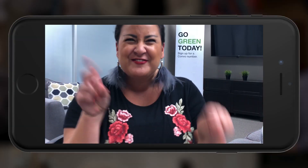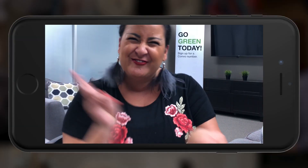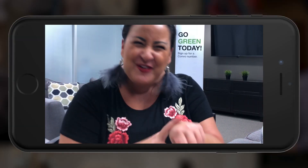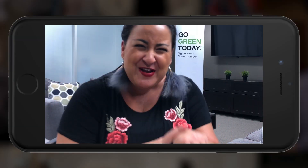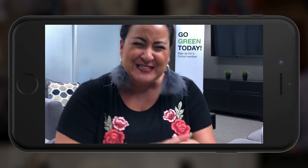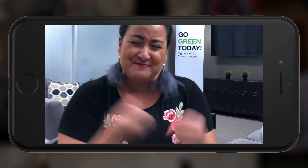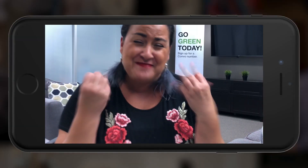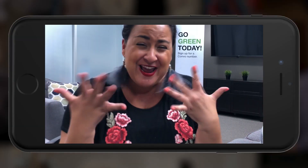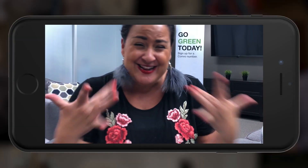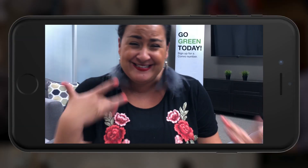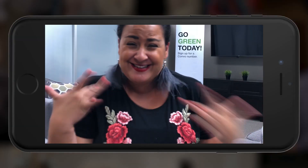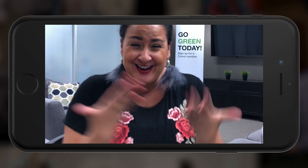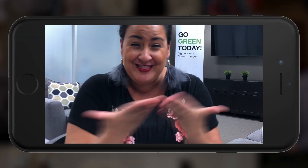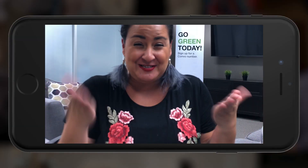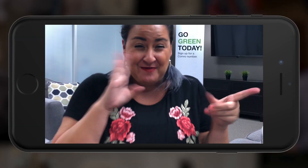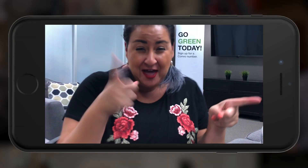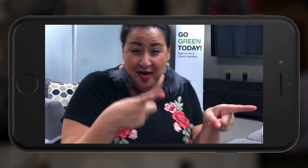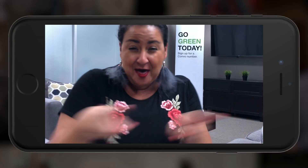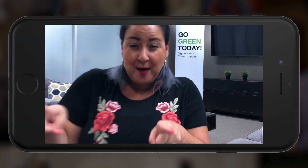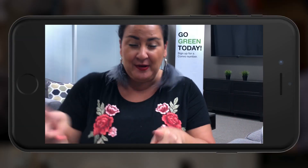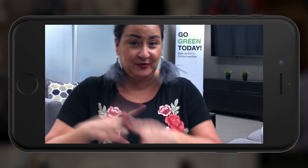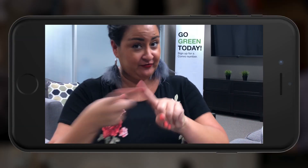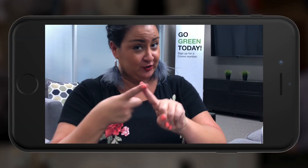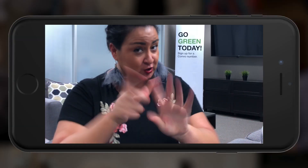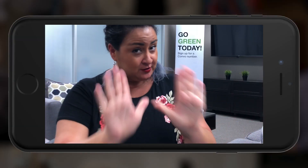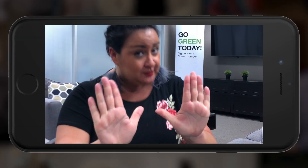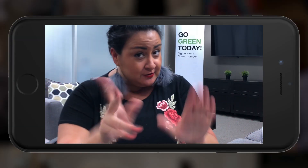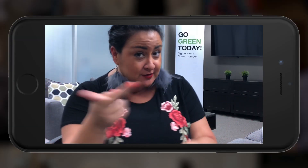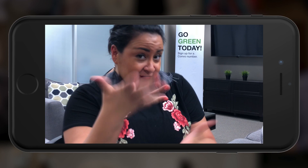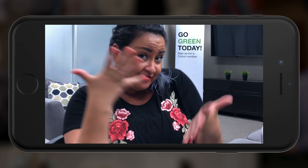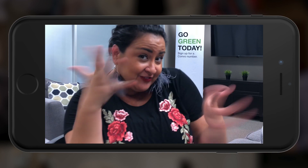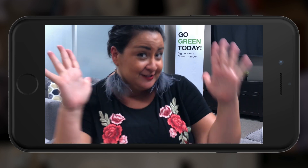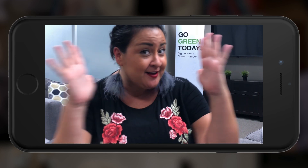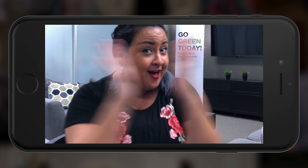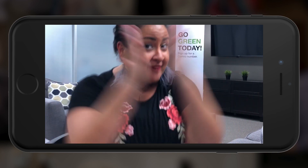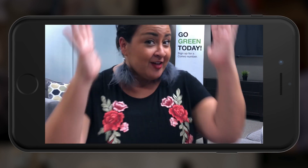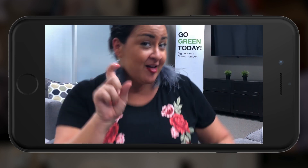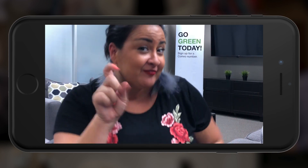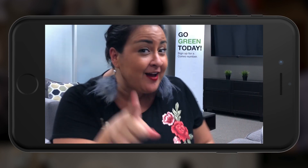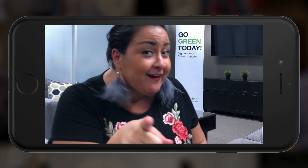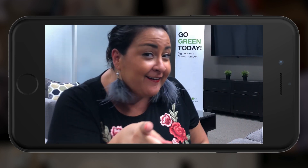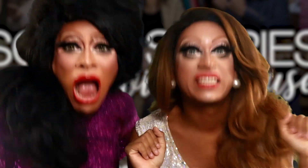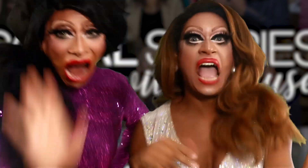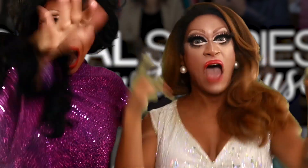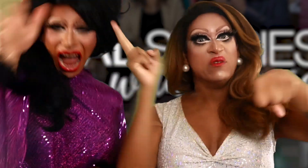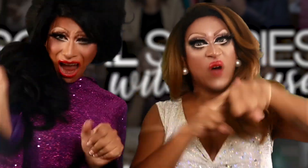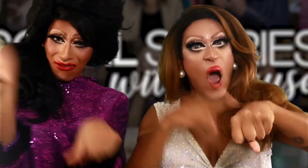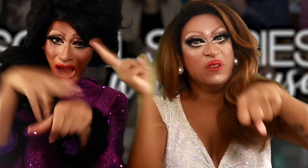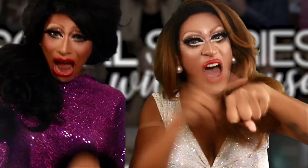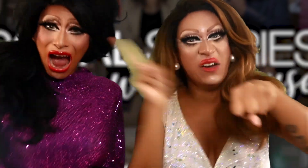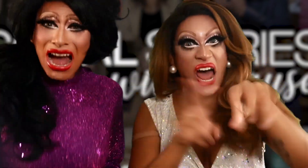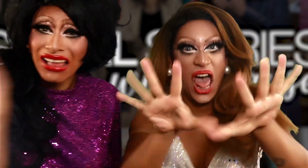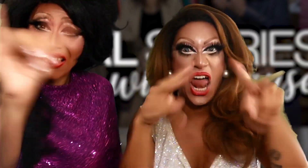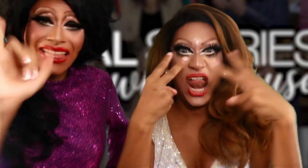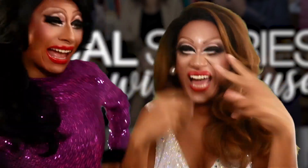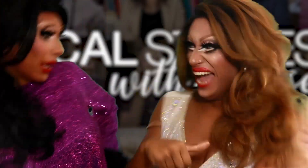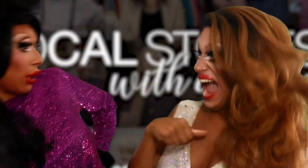Oh, of course! We have plenty of exciting things going on! First, did you both participate in high-five for a cause? Of course!! We were like this--